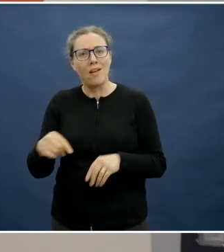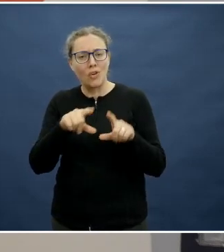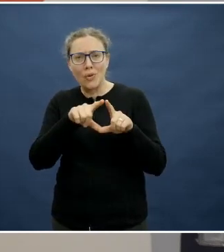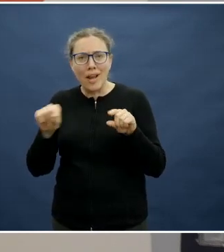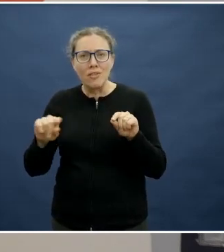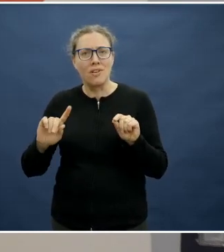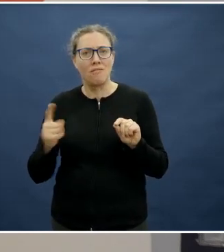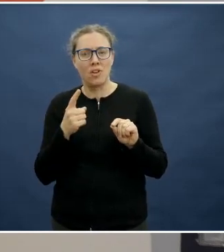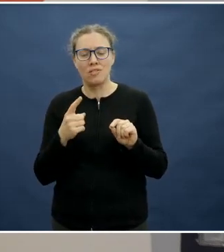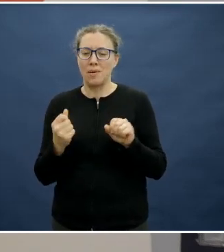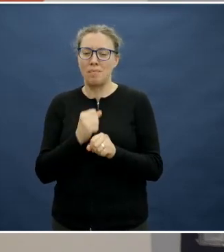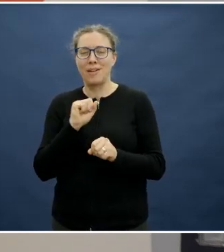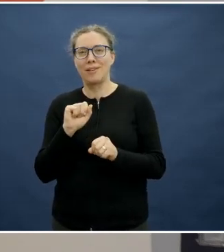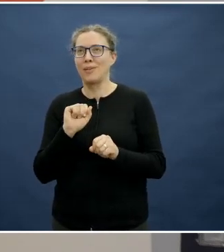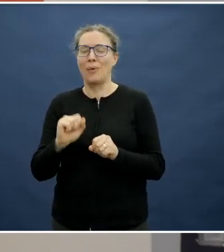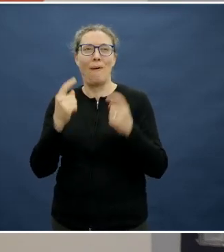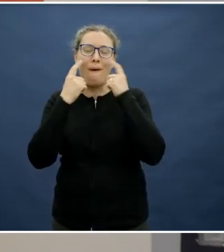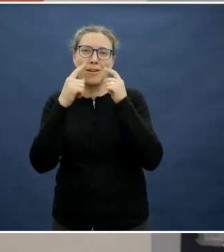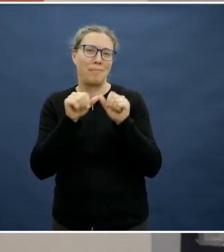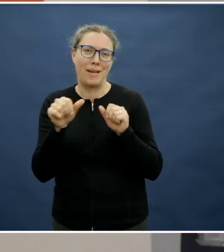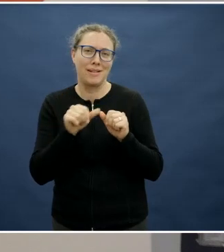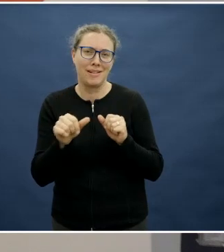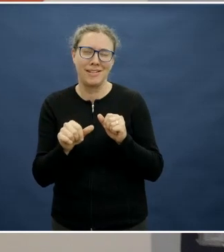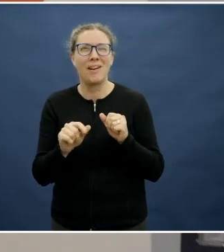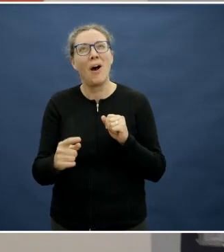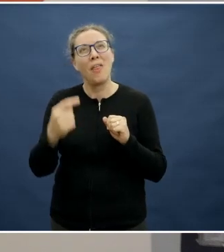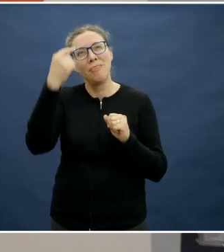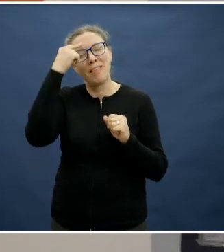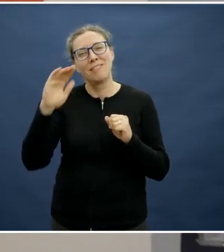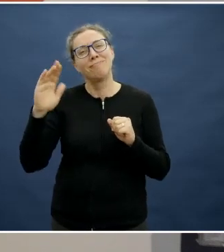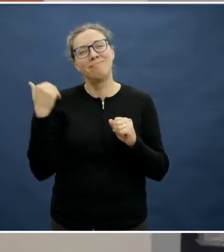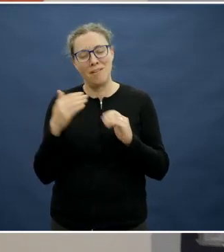make your you will see better in the dark". I think we were all told that as kids.